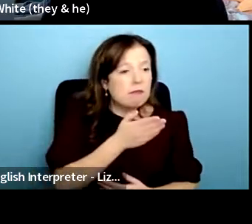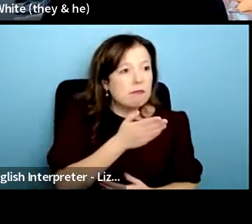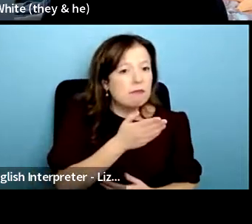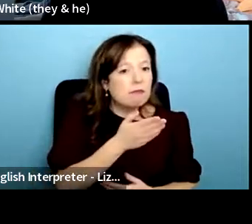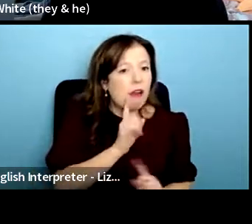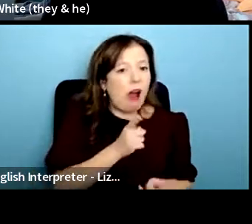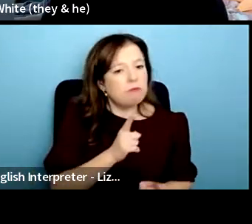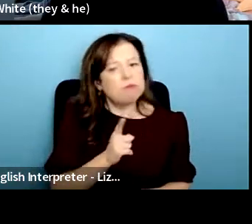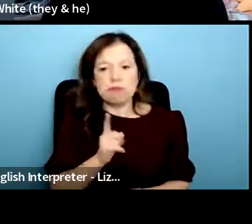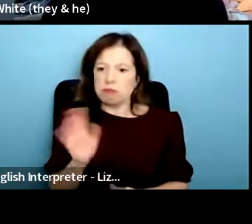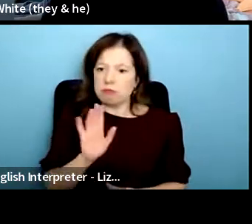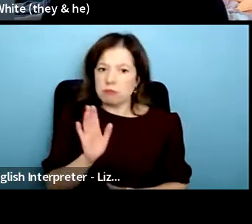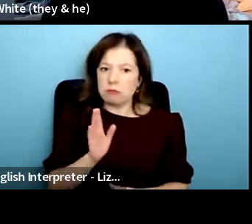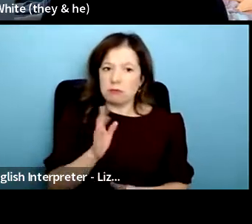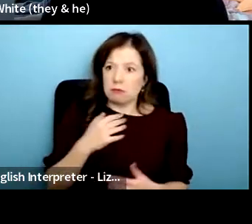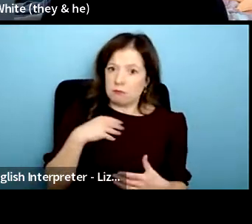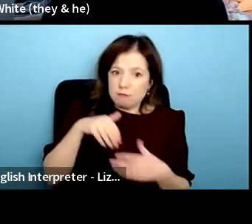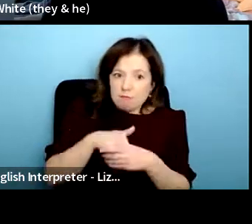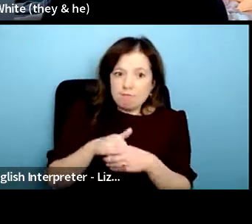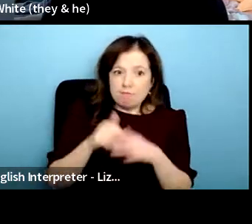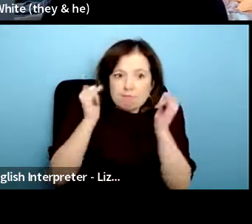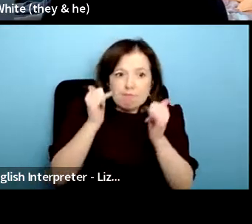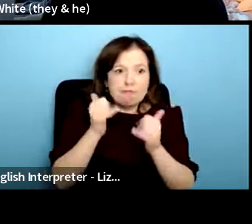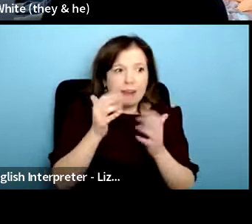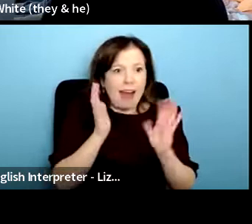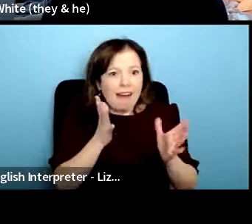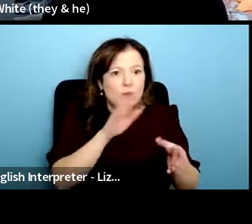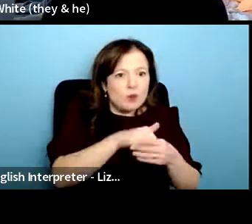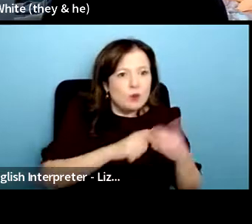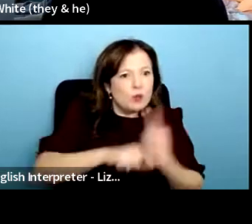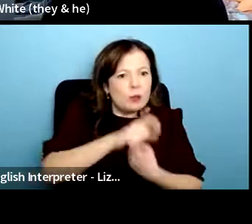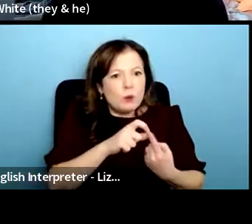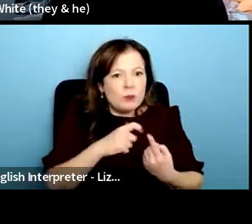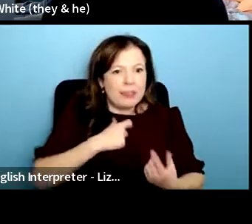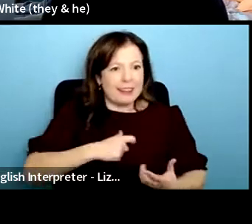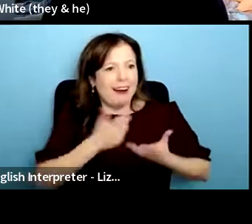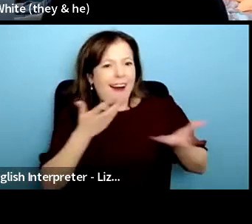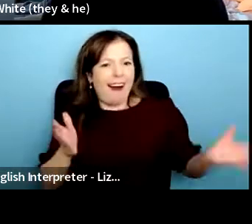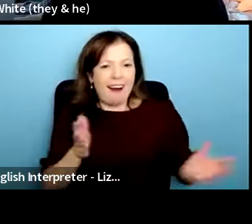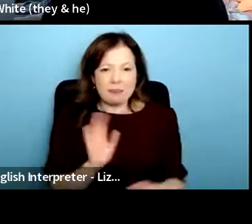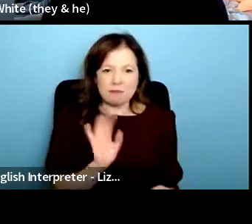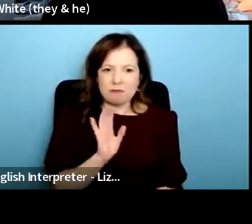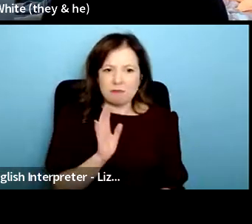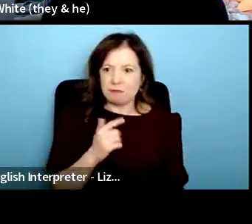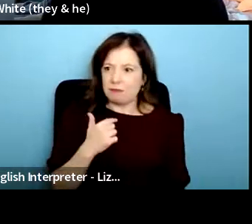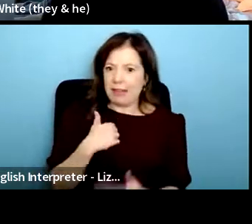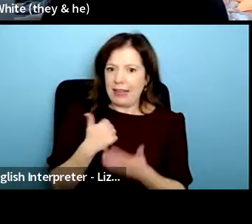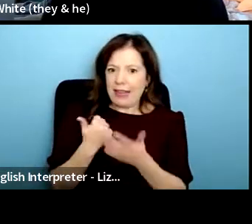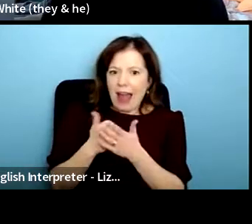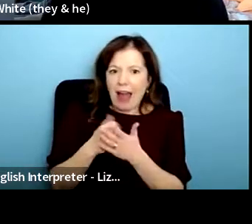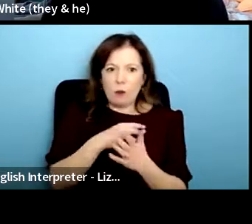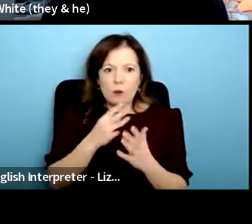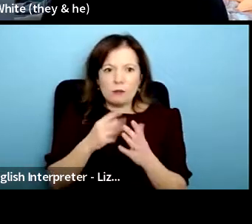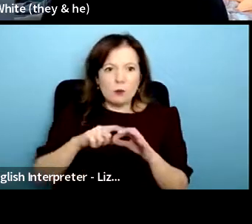to be gay or queer and be part of a community um so that's what we were doing before the pandemic